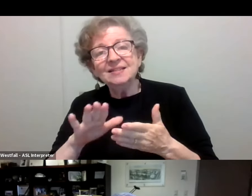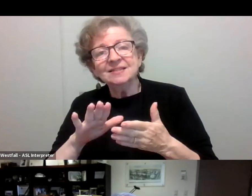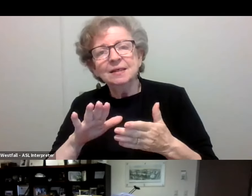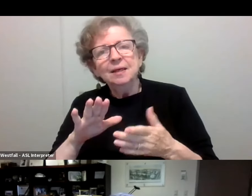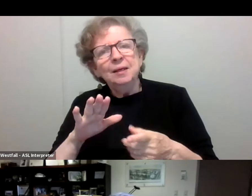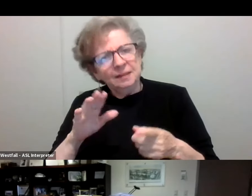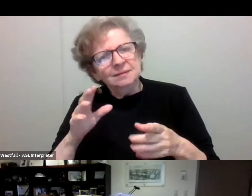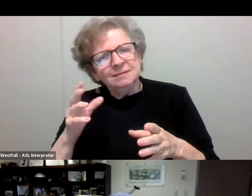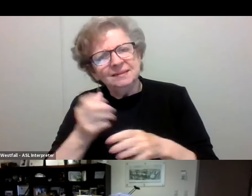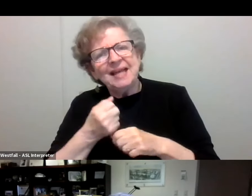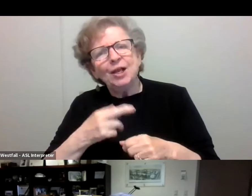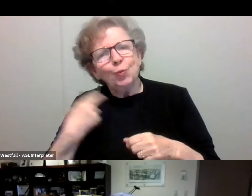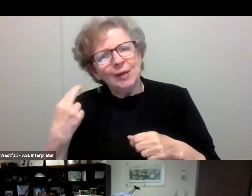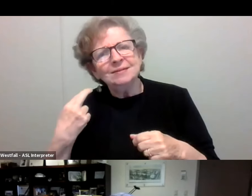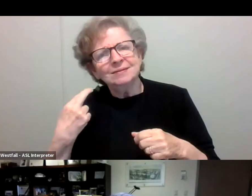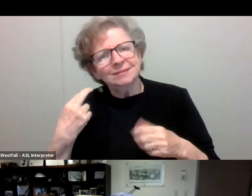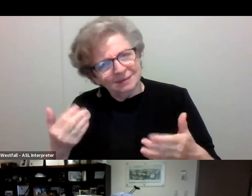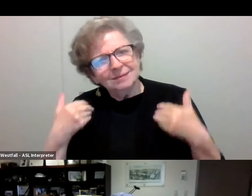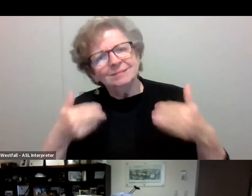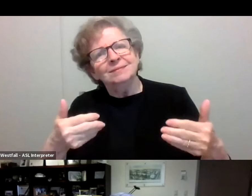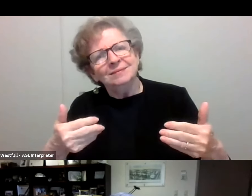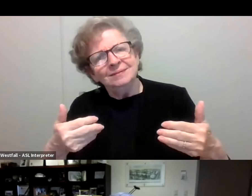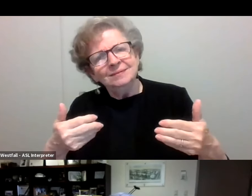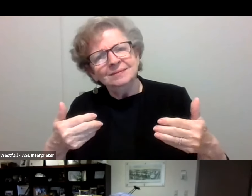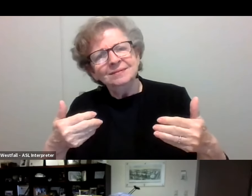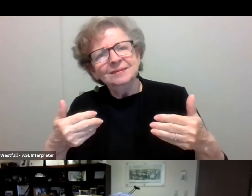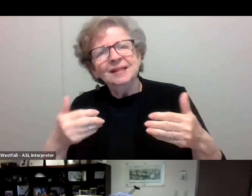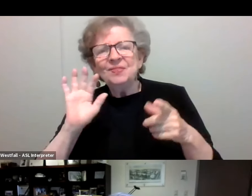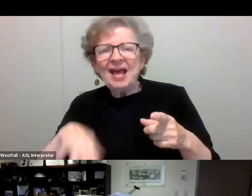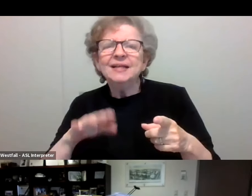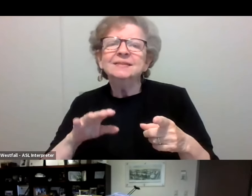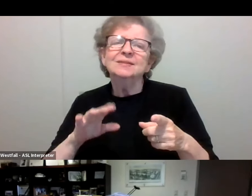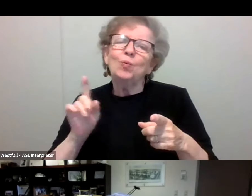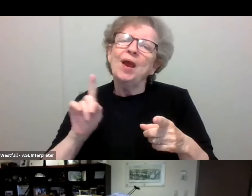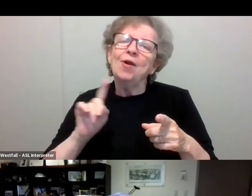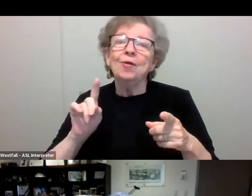Like put yourself out there a little bit, because I think that's sort of where some of the magic happens.